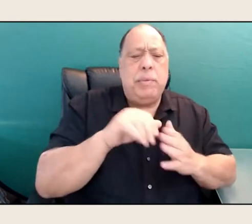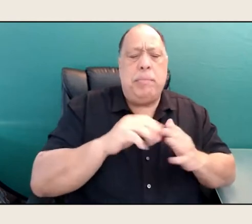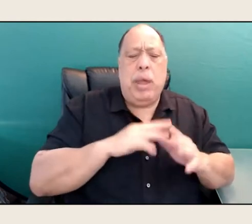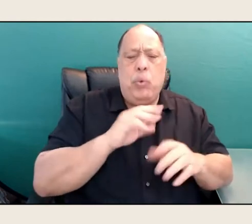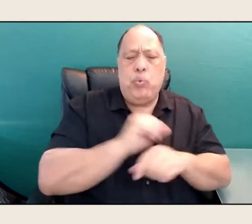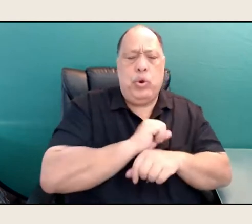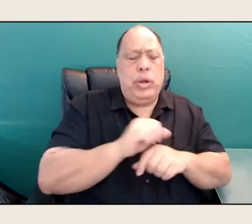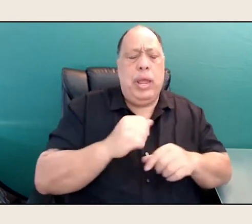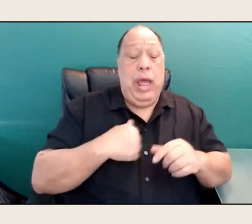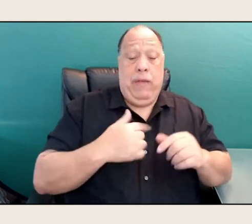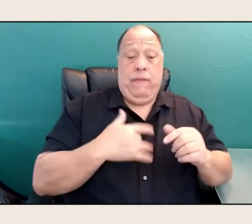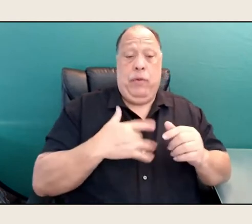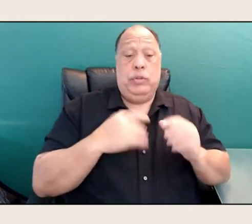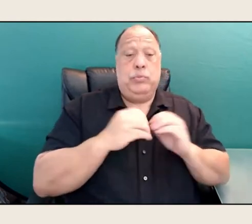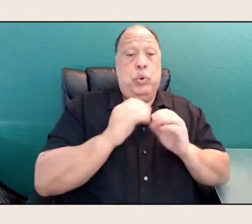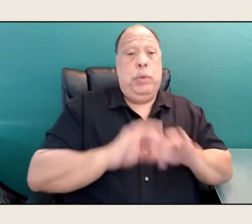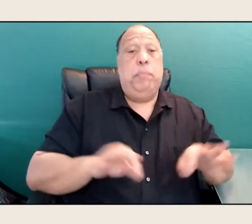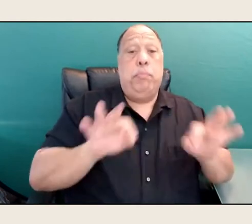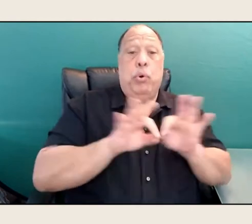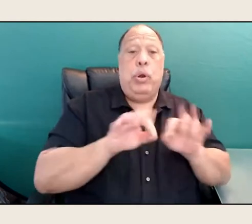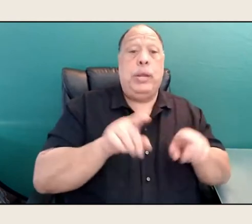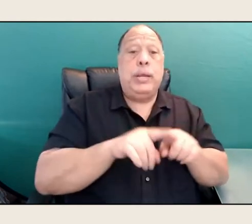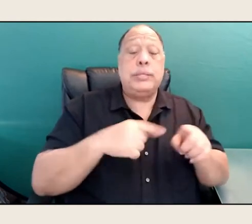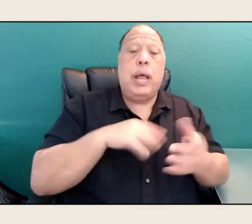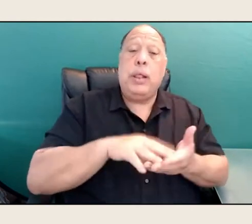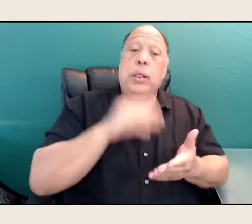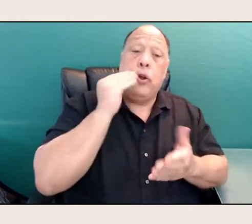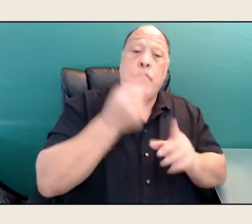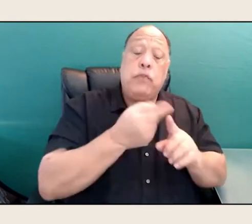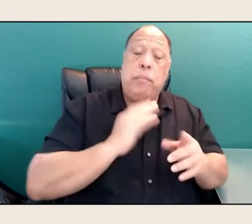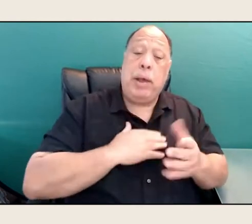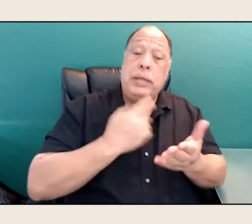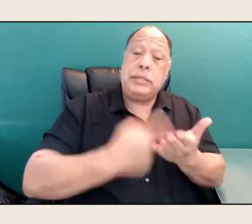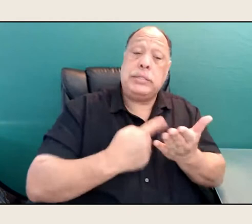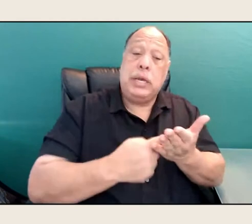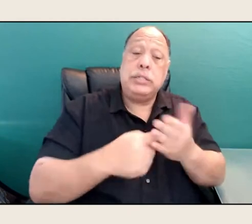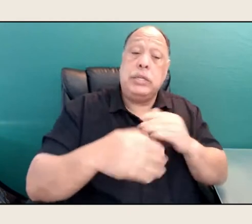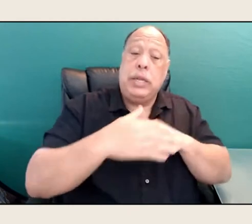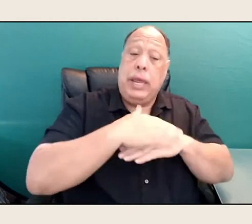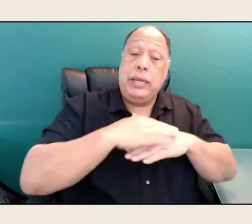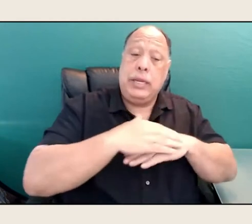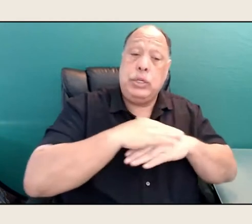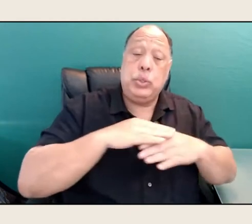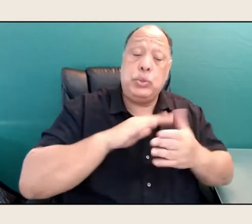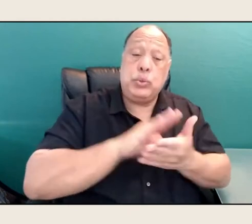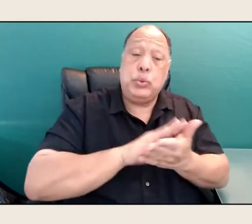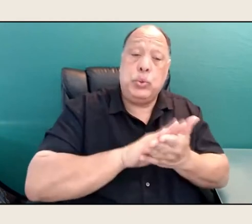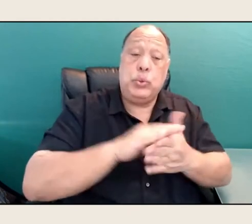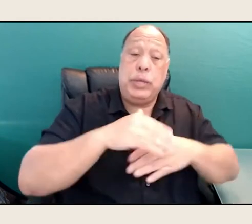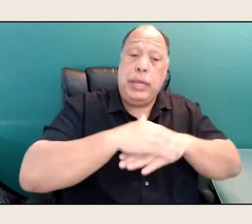I felt it was important, as I had learned in all of our discussions at Indian school, Indian art school, you know about these,